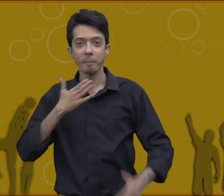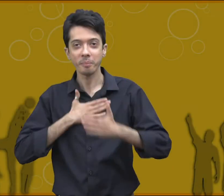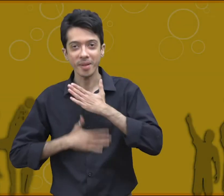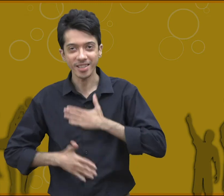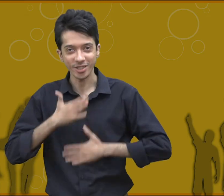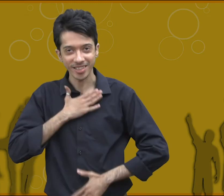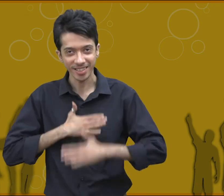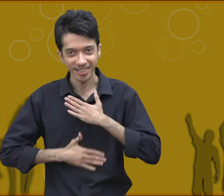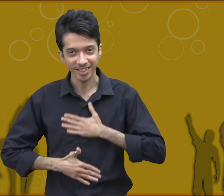patience